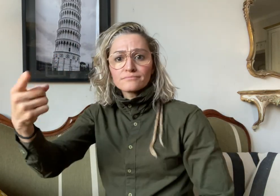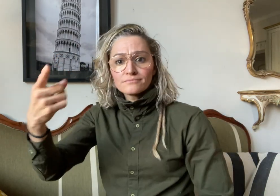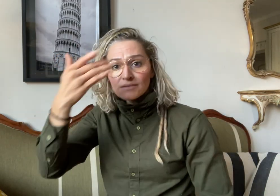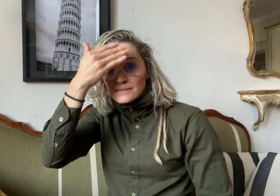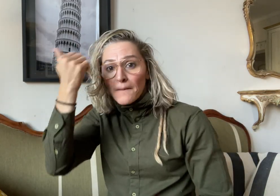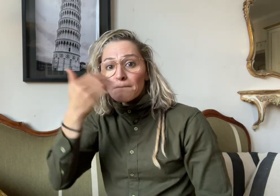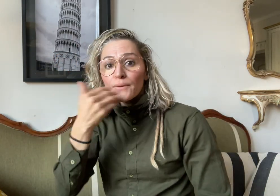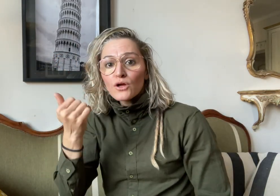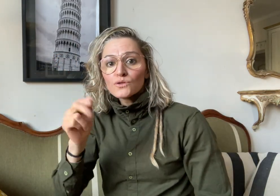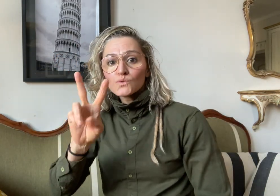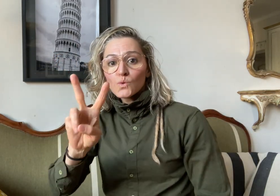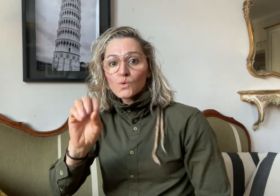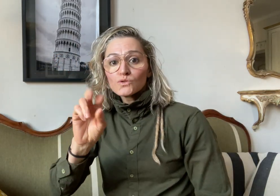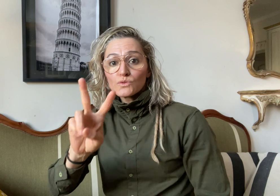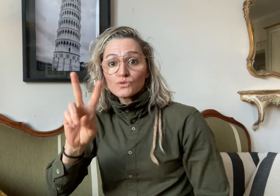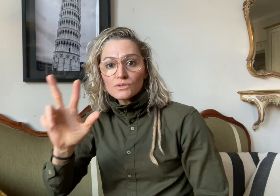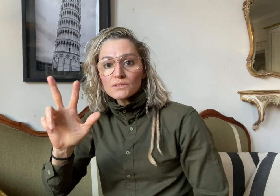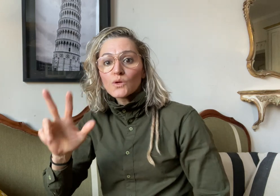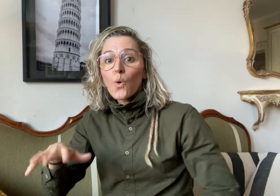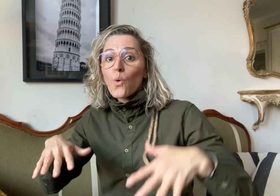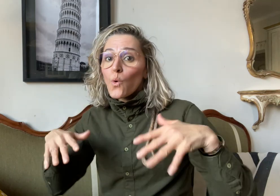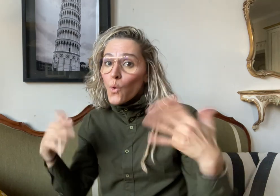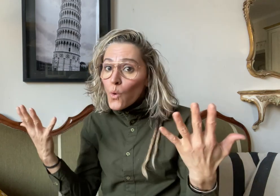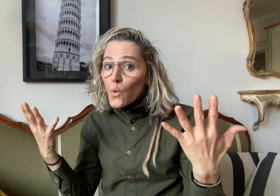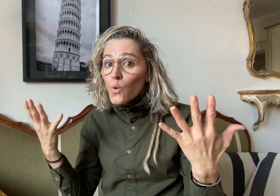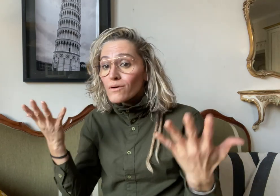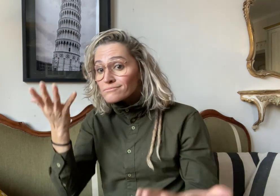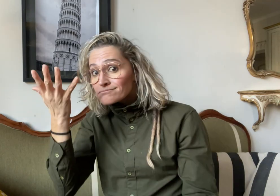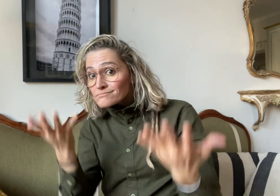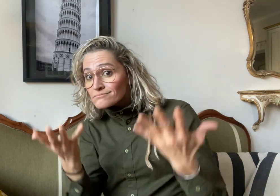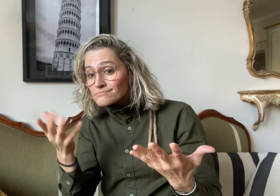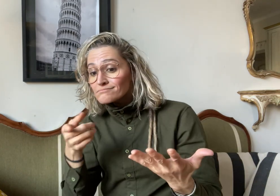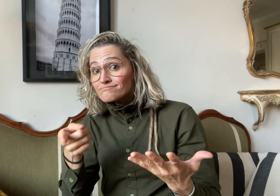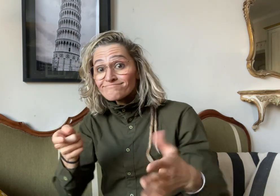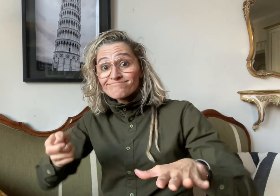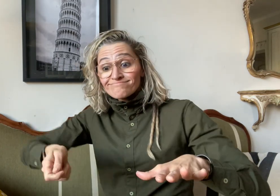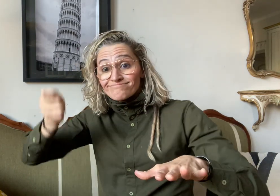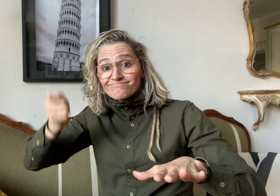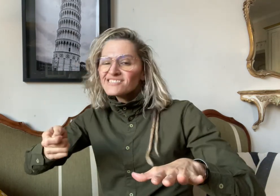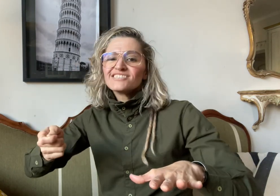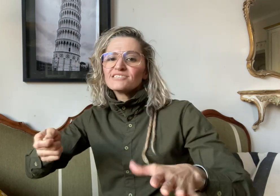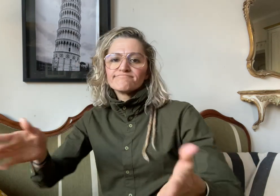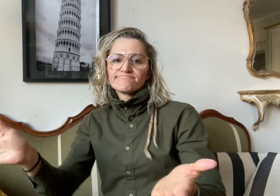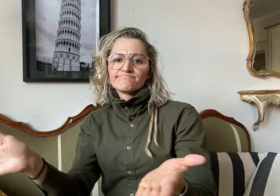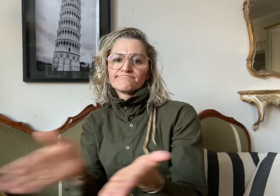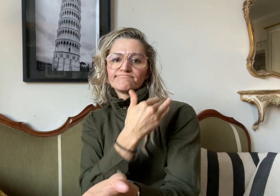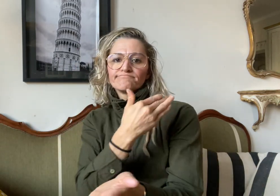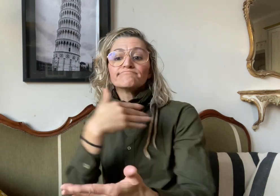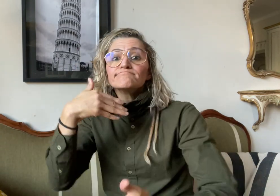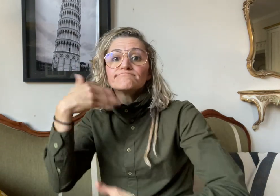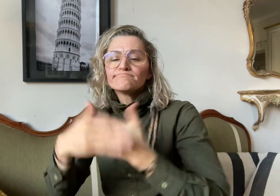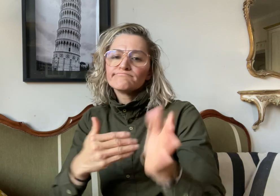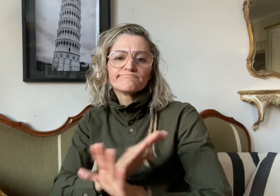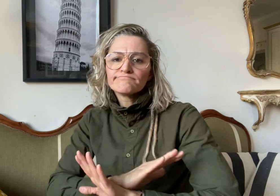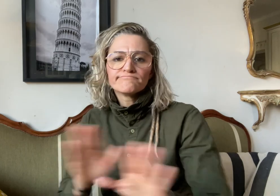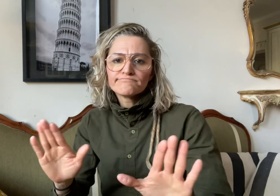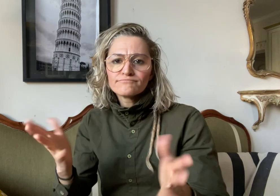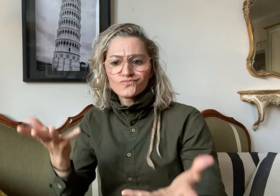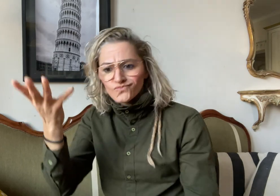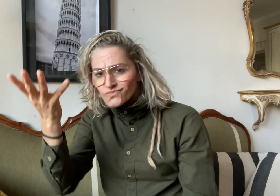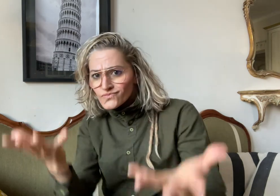or if the case will be dismissed. During this session,